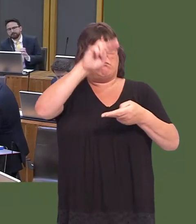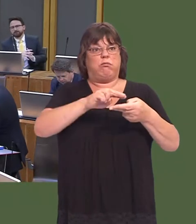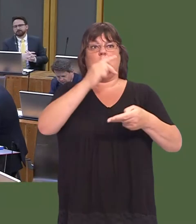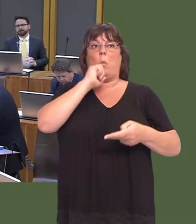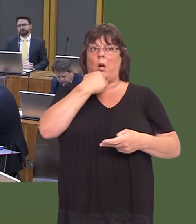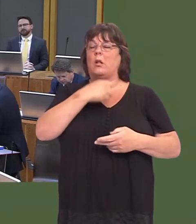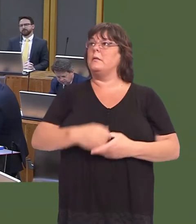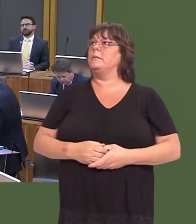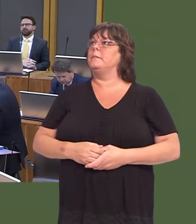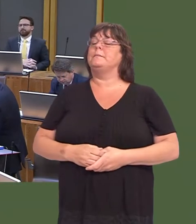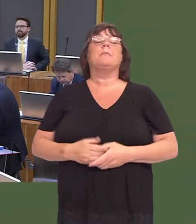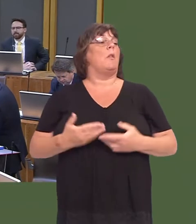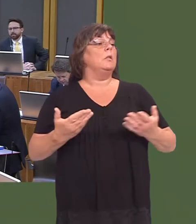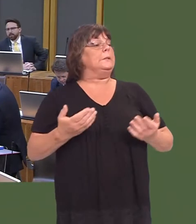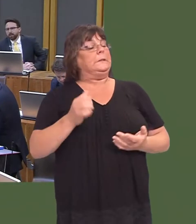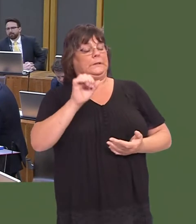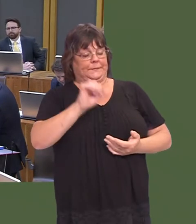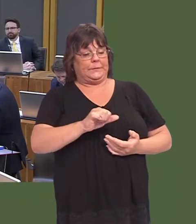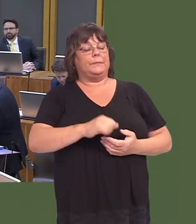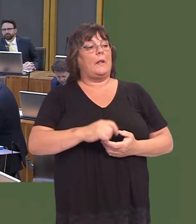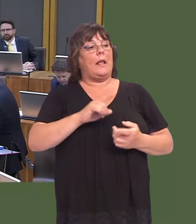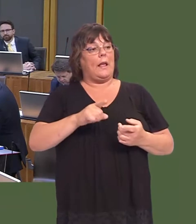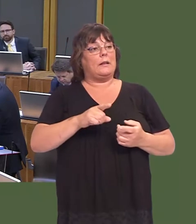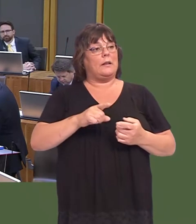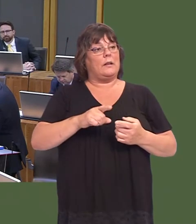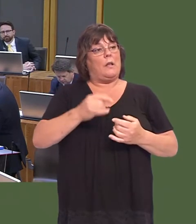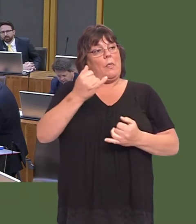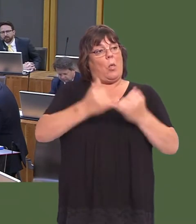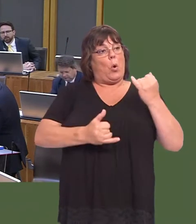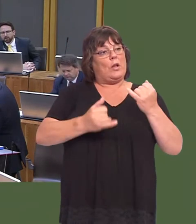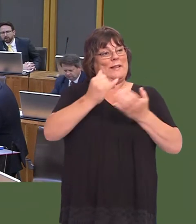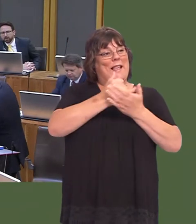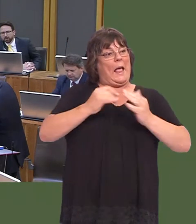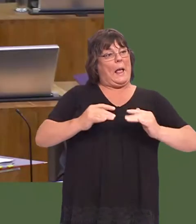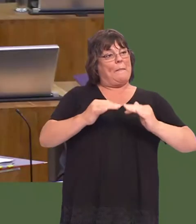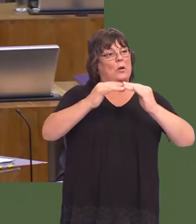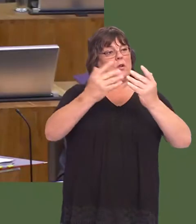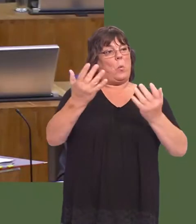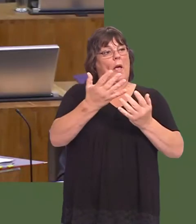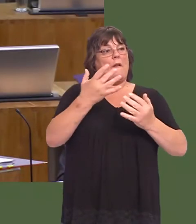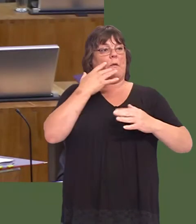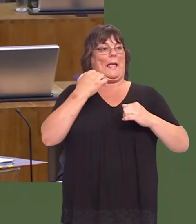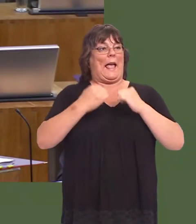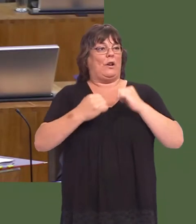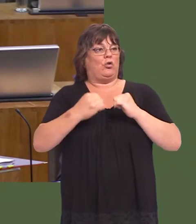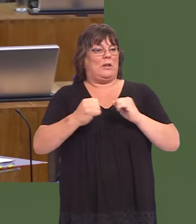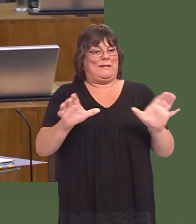Carwyn Jones: Yes, and, of course, the greatest source of emissions is the energy sector itself,